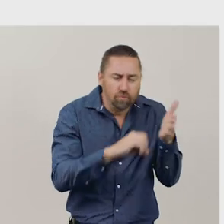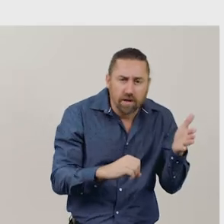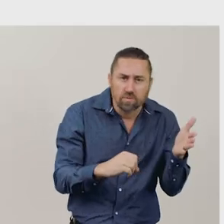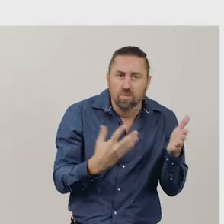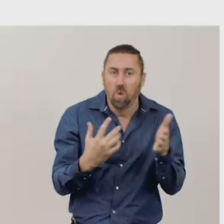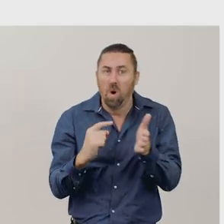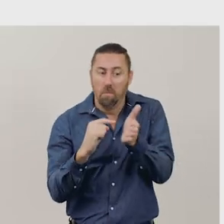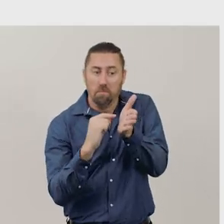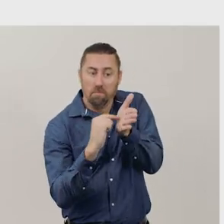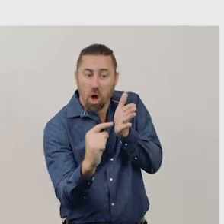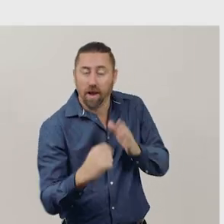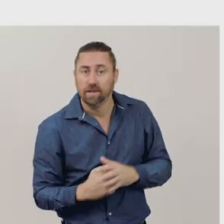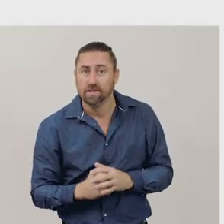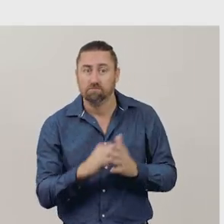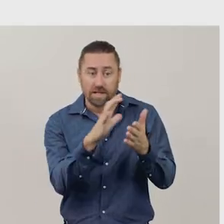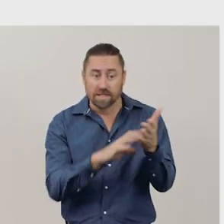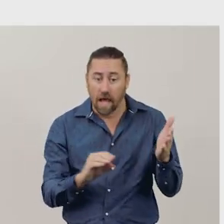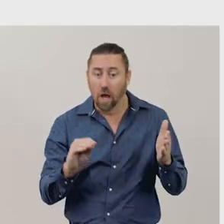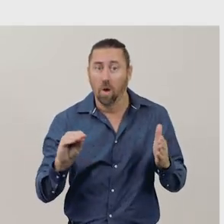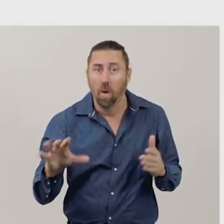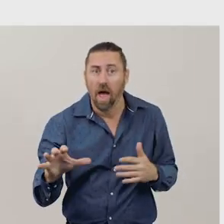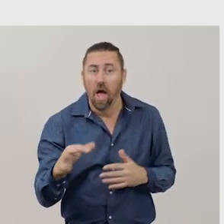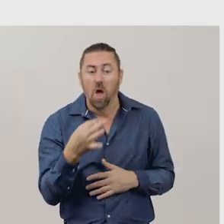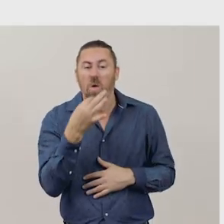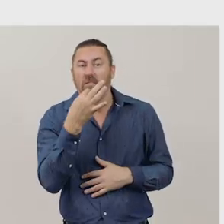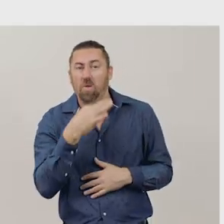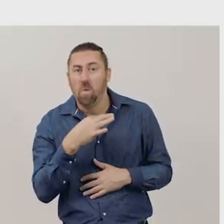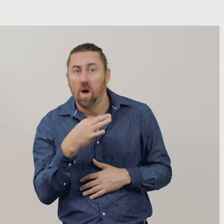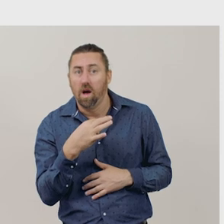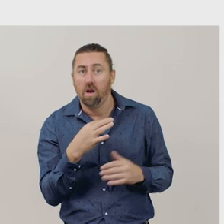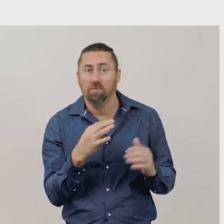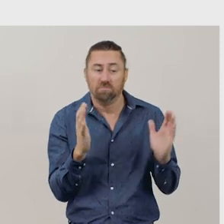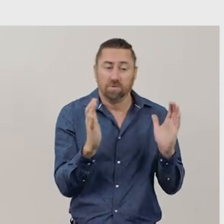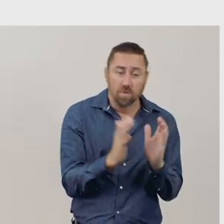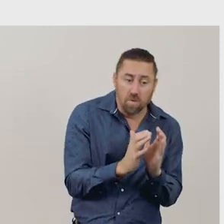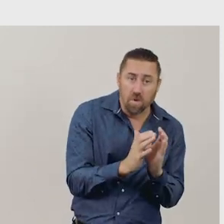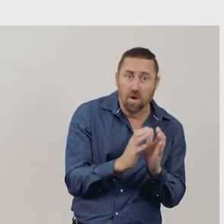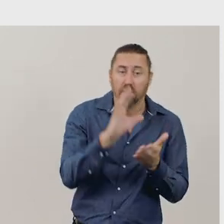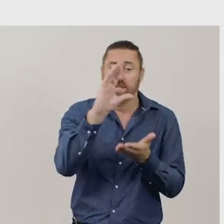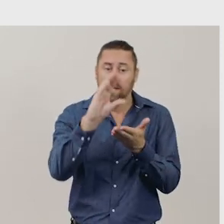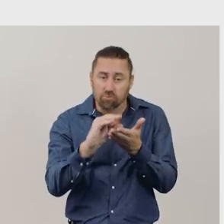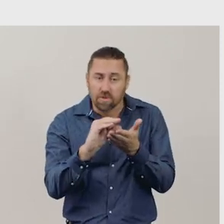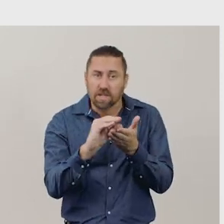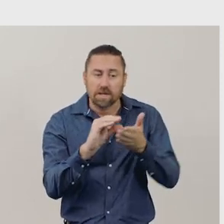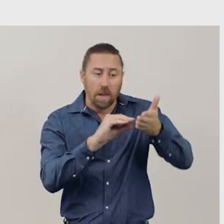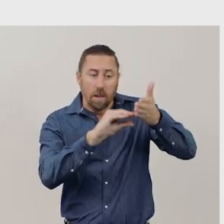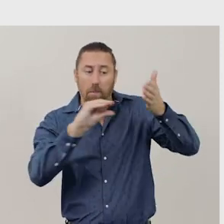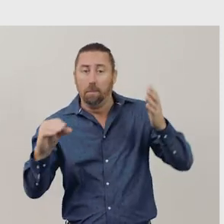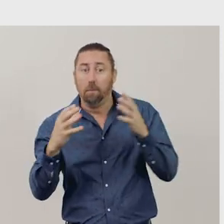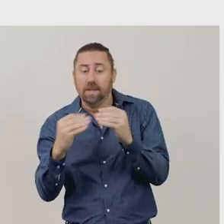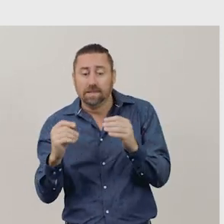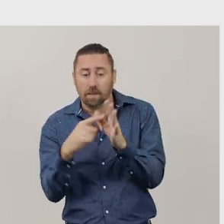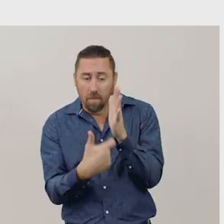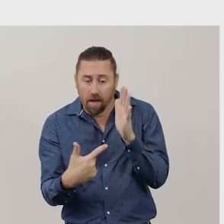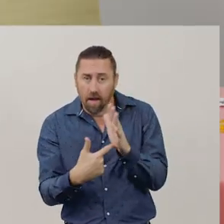‘Minus’, ‘taken away’, ‘fewer’, ‘subtract’, ‘decrease’, ‘missing part’, and ‘how many left?’